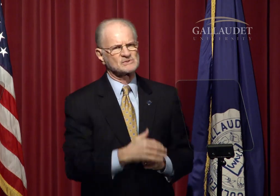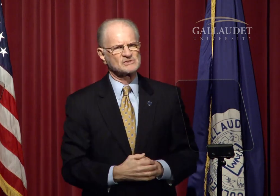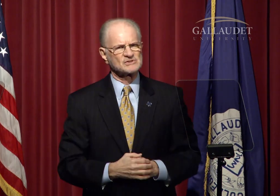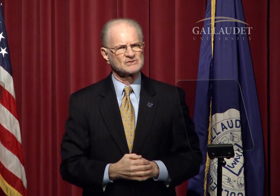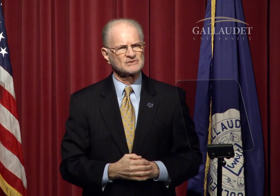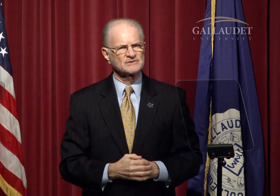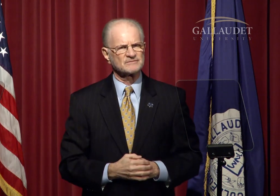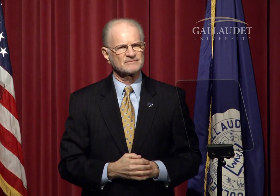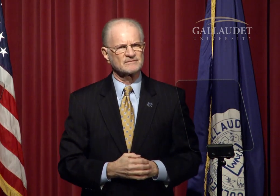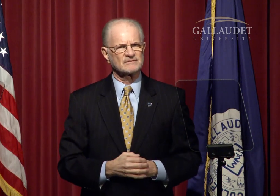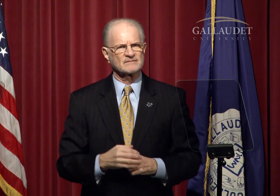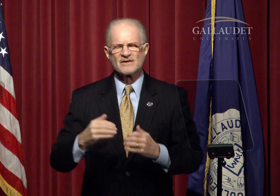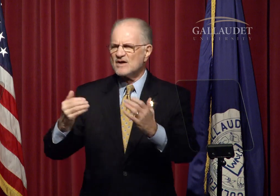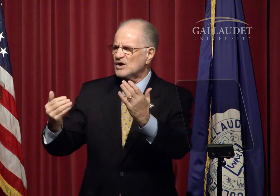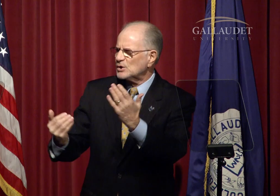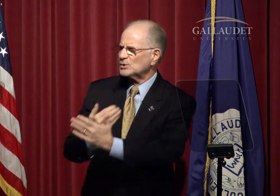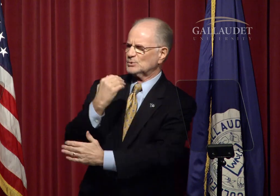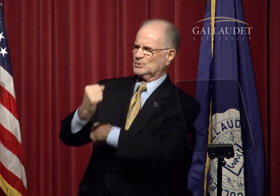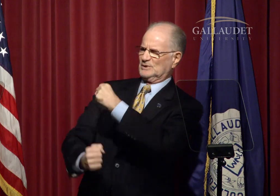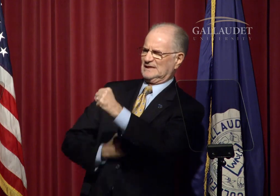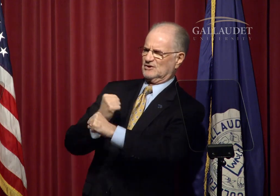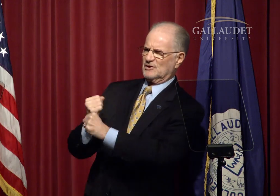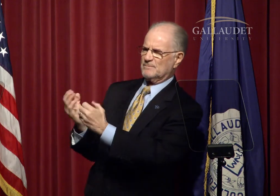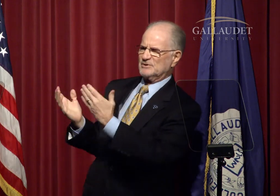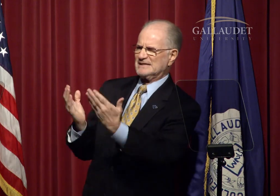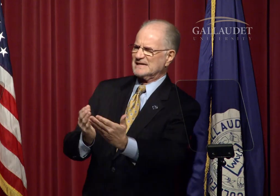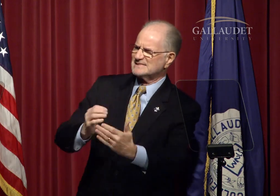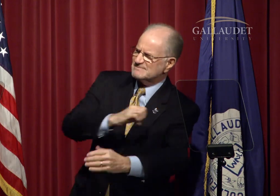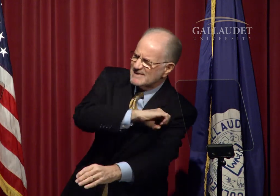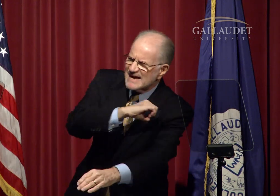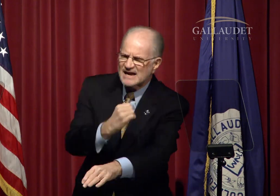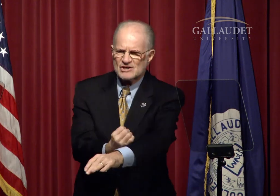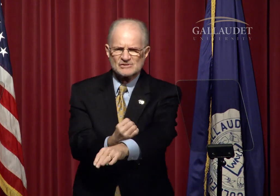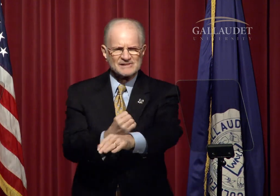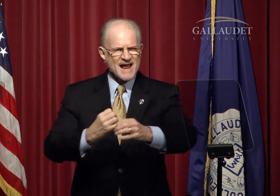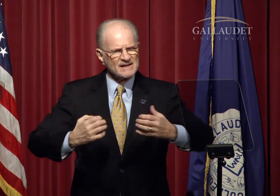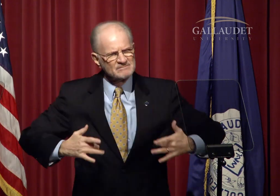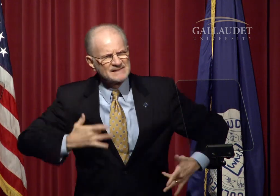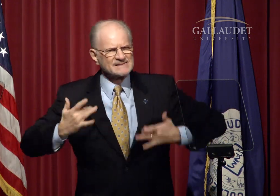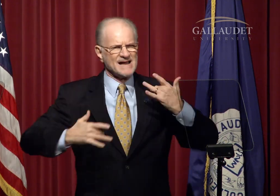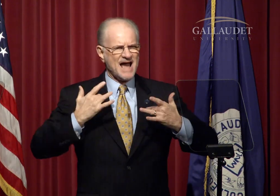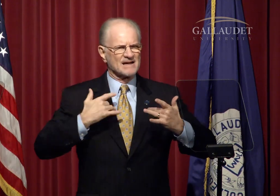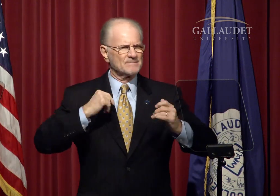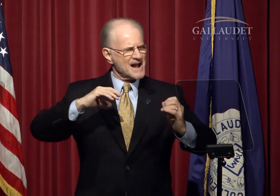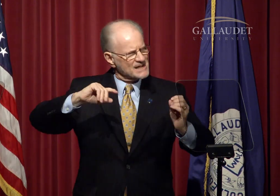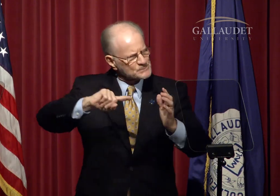as we look to the future. The New Year brings energy and excitement